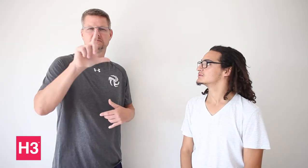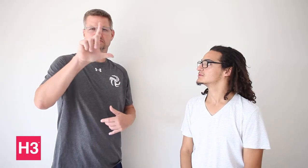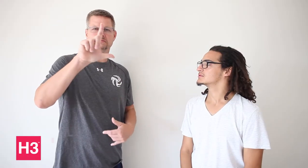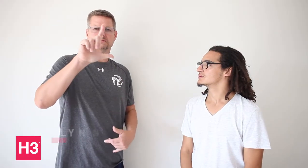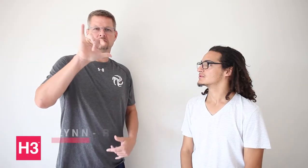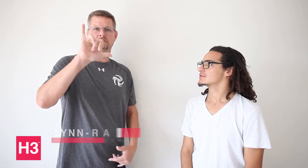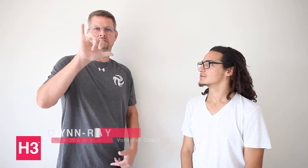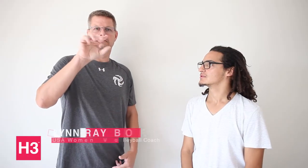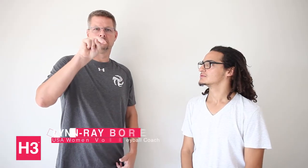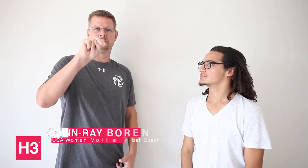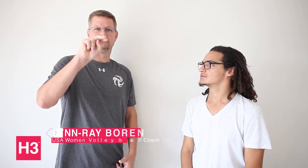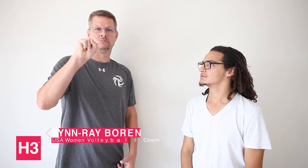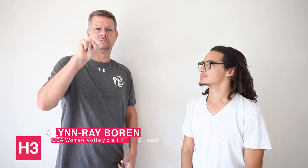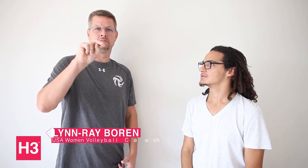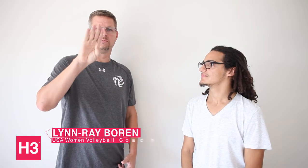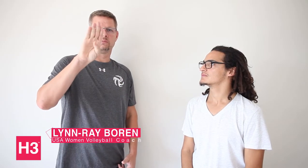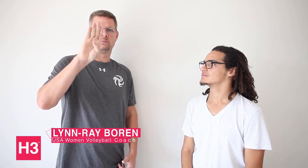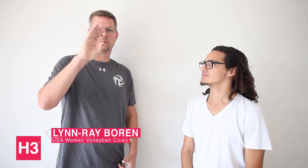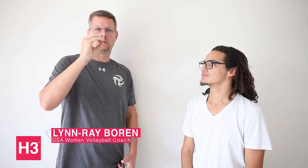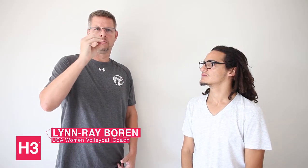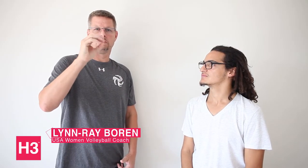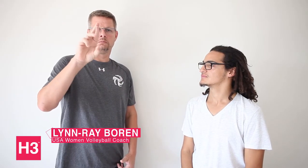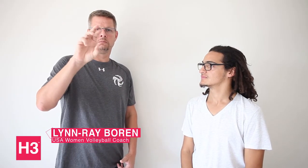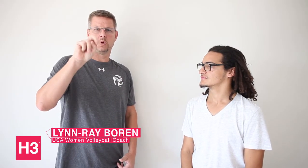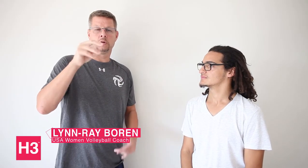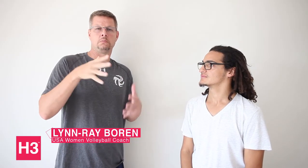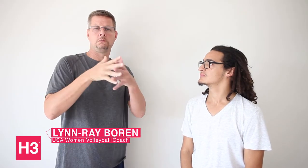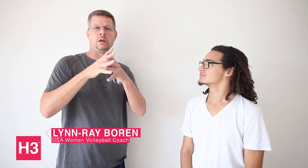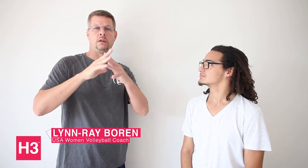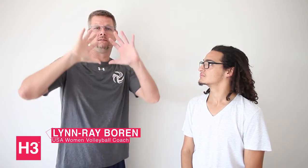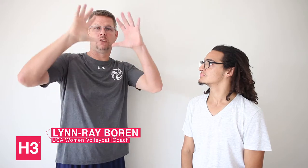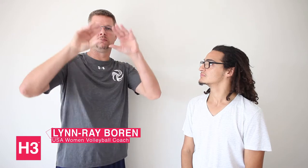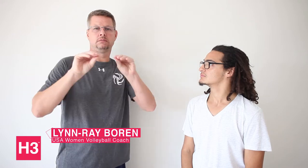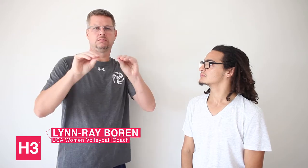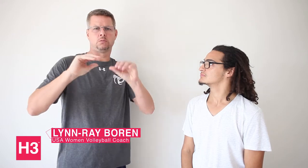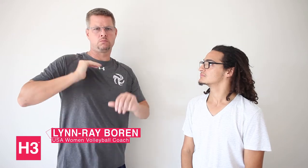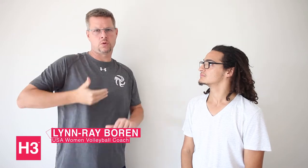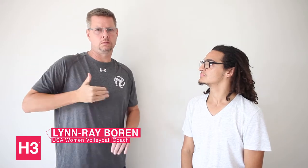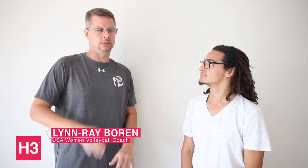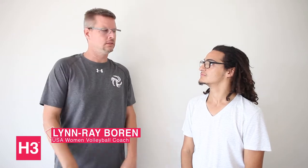My name is Lynn Boren. American Volleyball Coach for women.